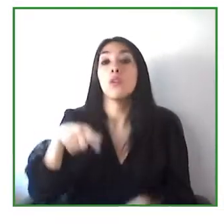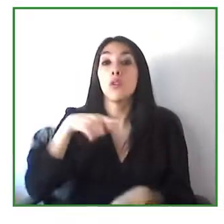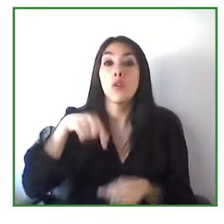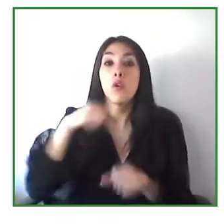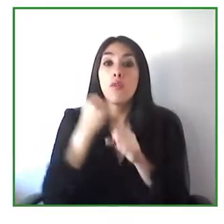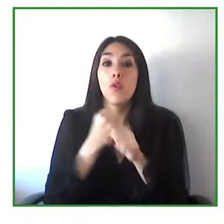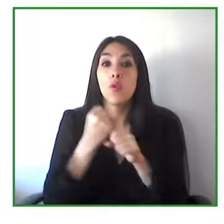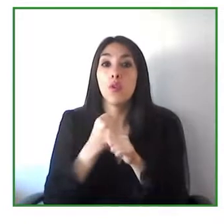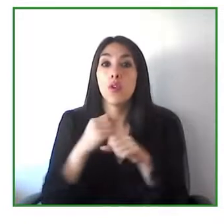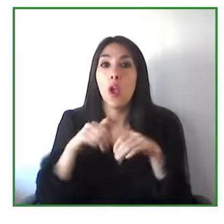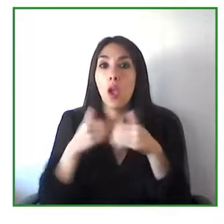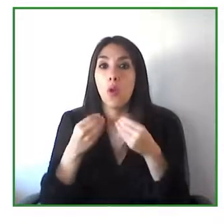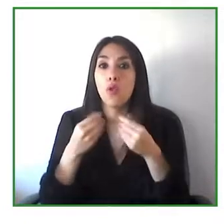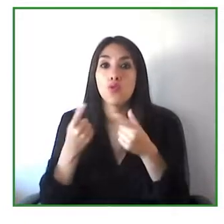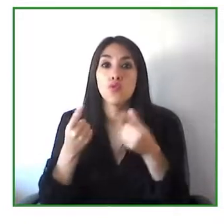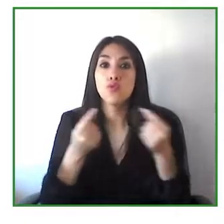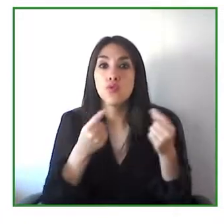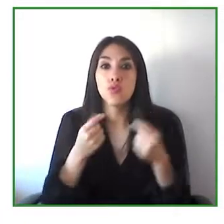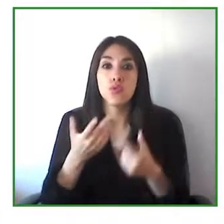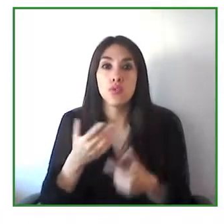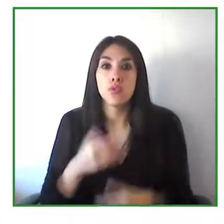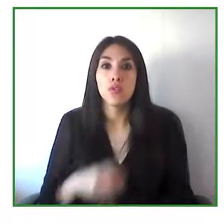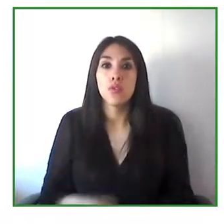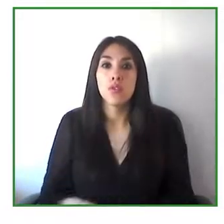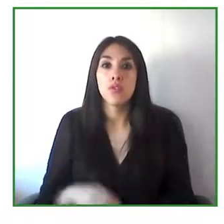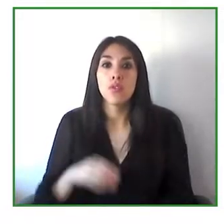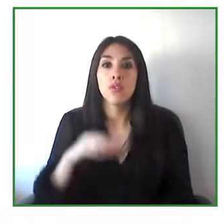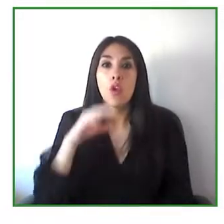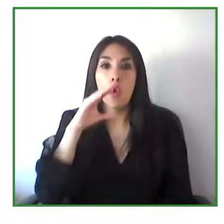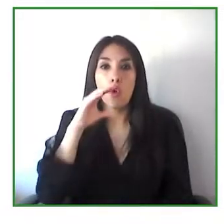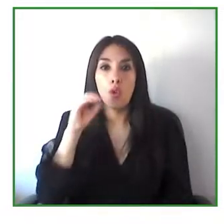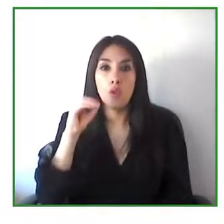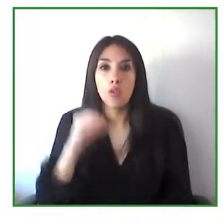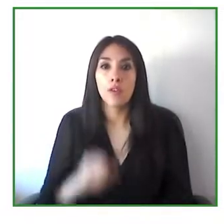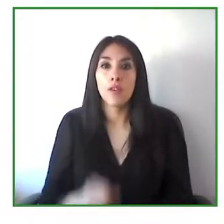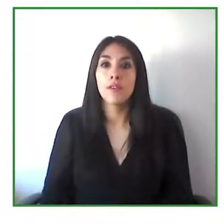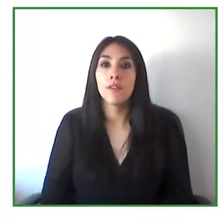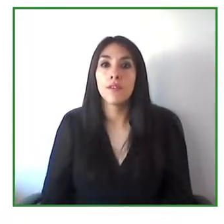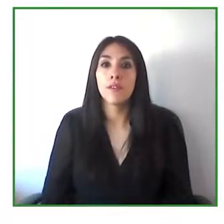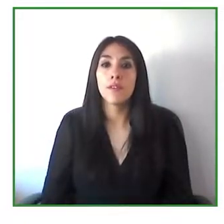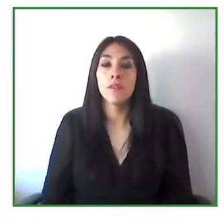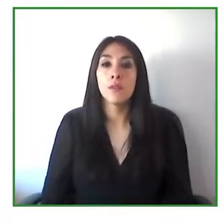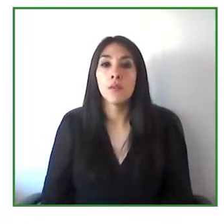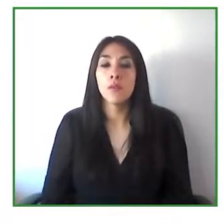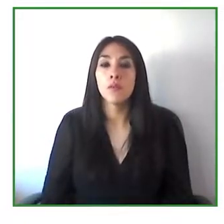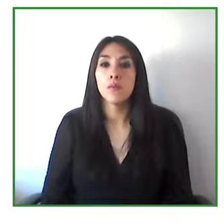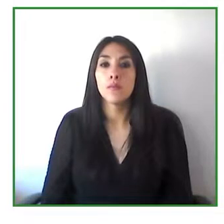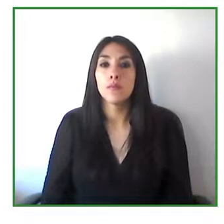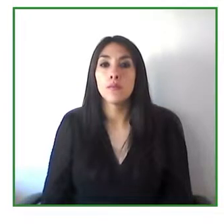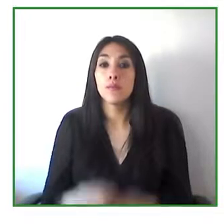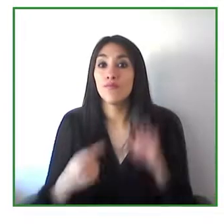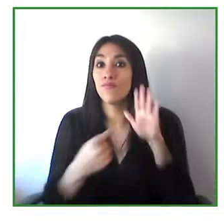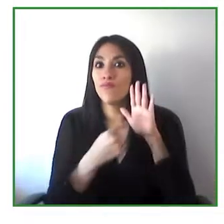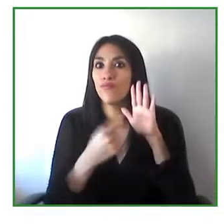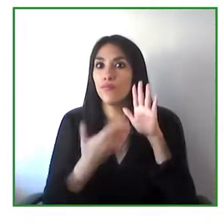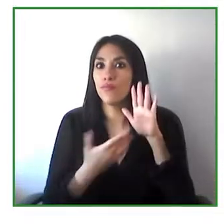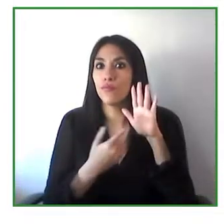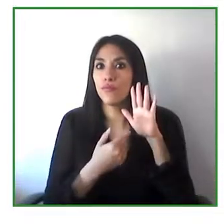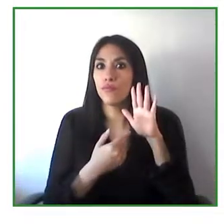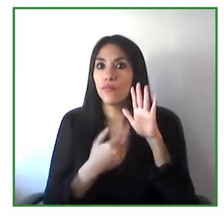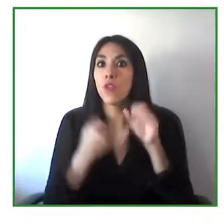affiliated organization on developing model policies to support the propagation of accessibility